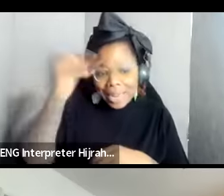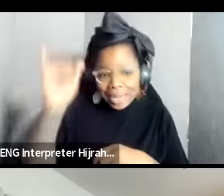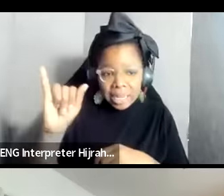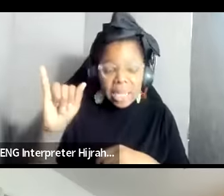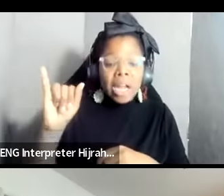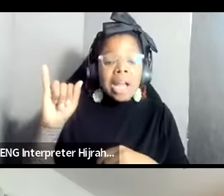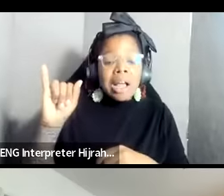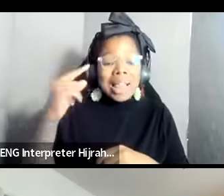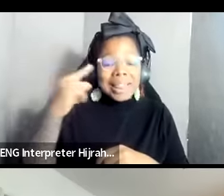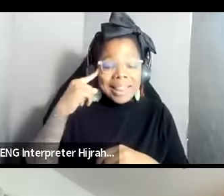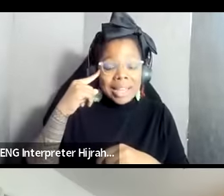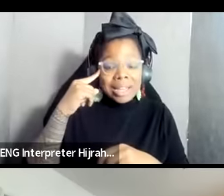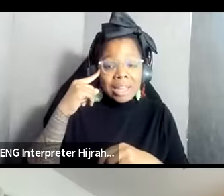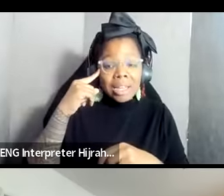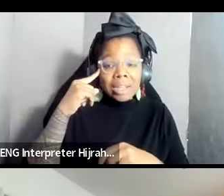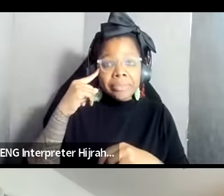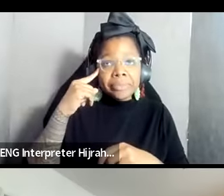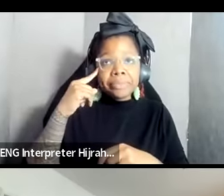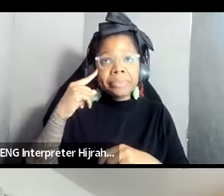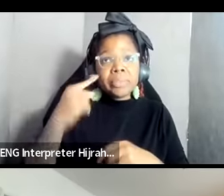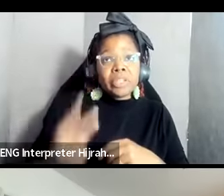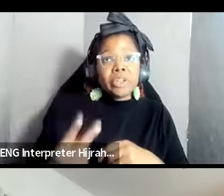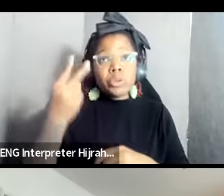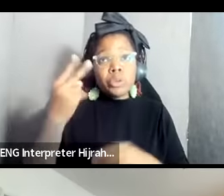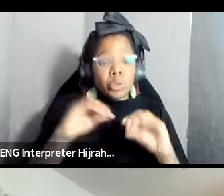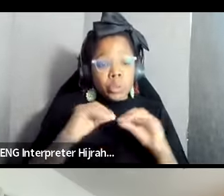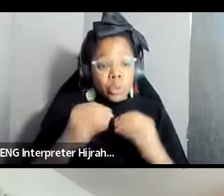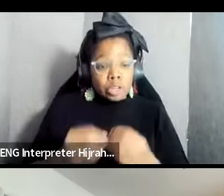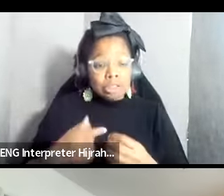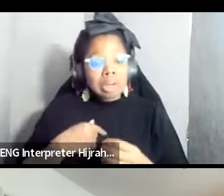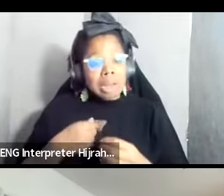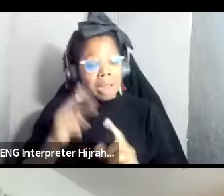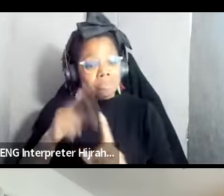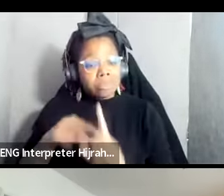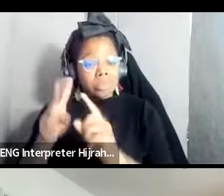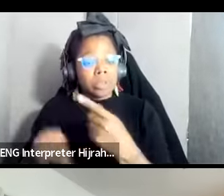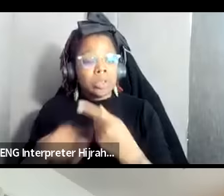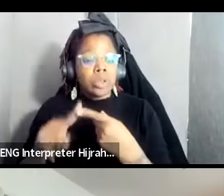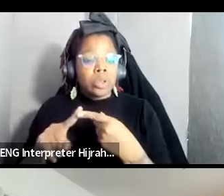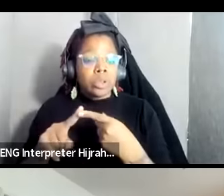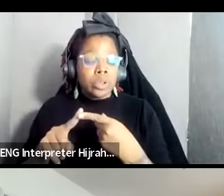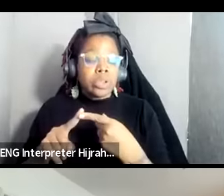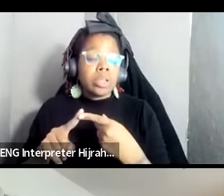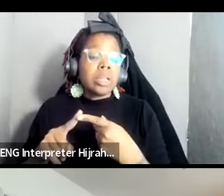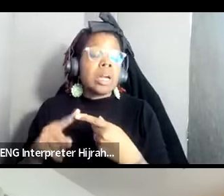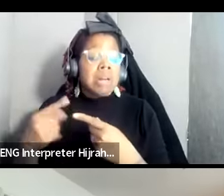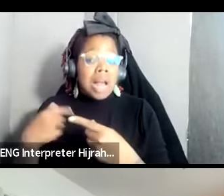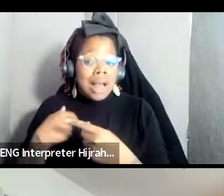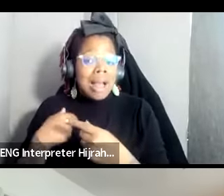say there are two organizations that I really admire one is Fel which has been around for over